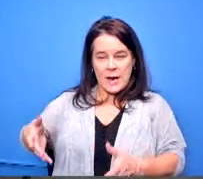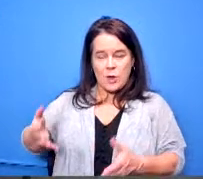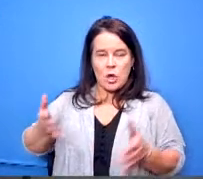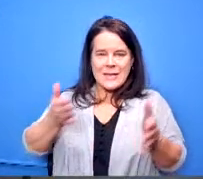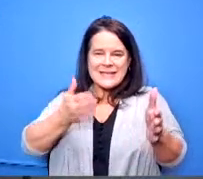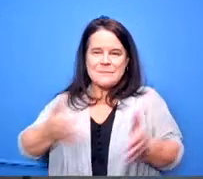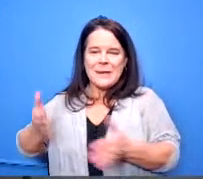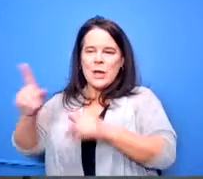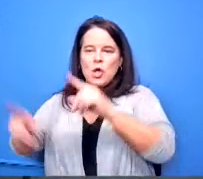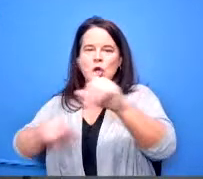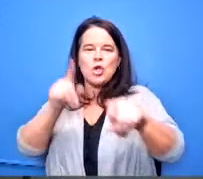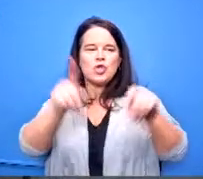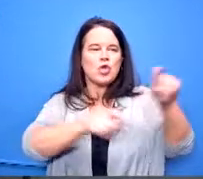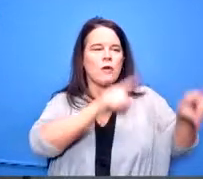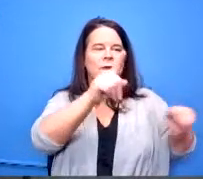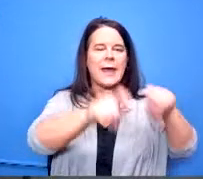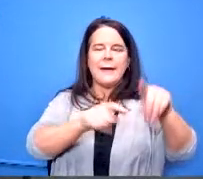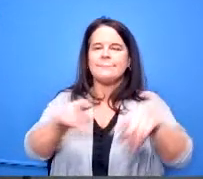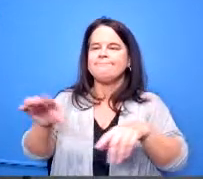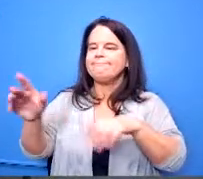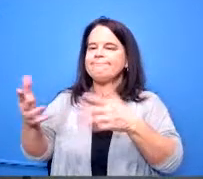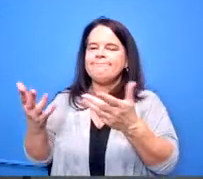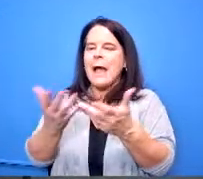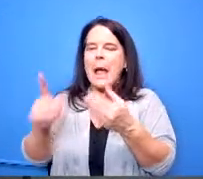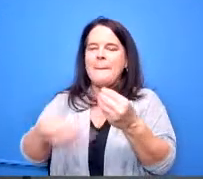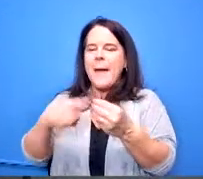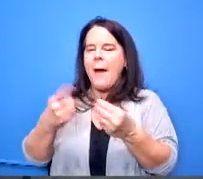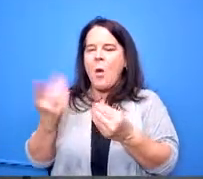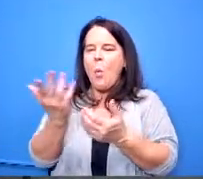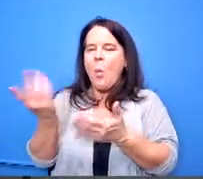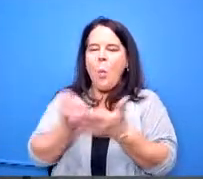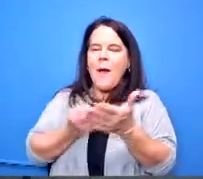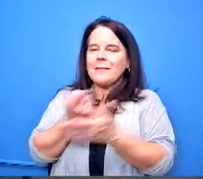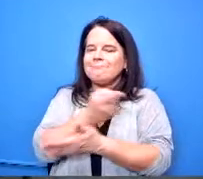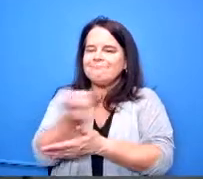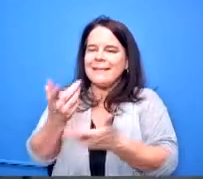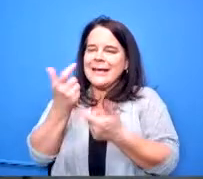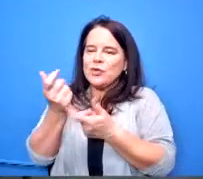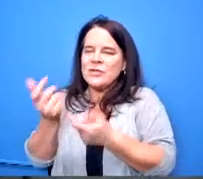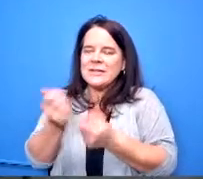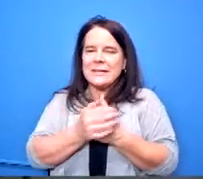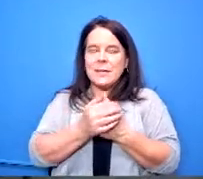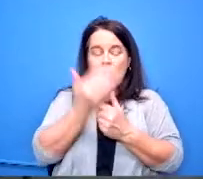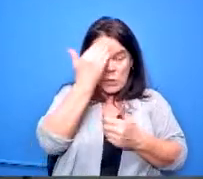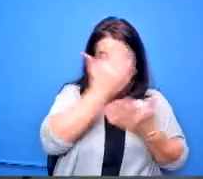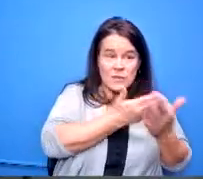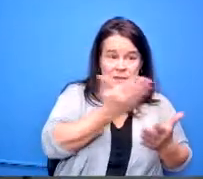interest levels are we know some things and we've started some things but i think that's uh in the